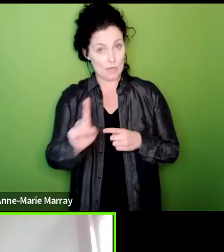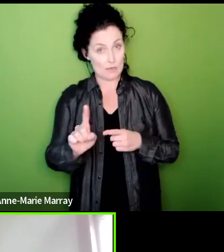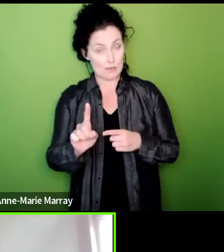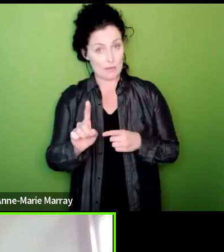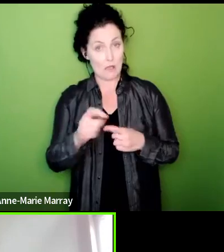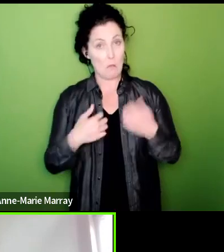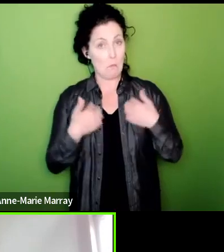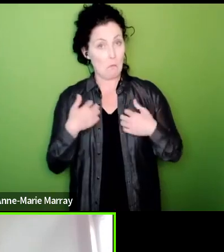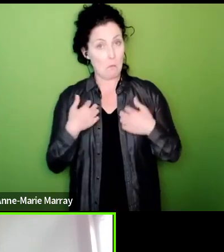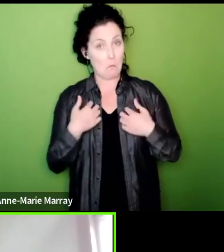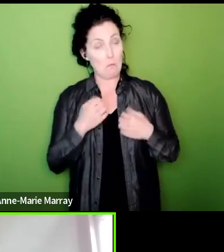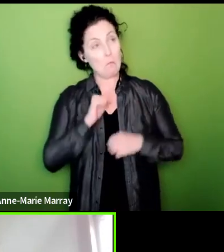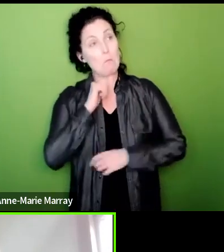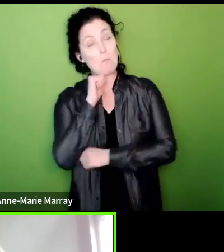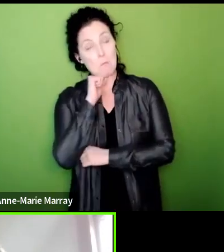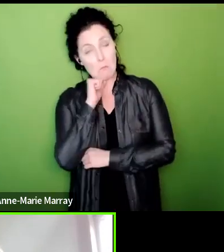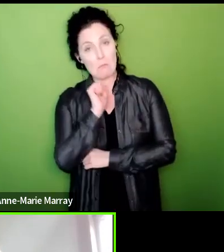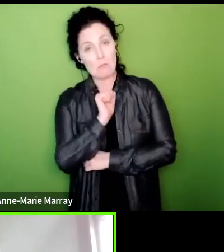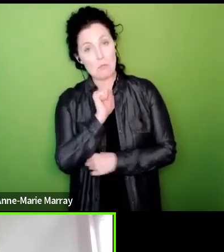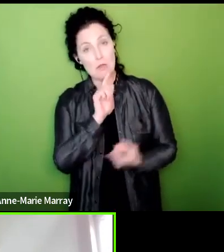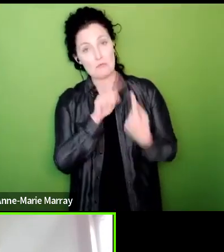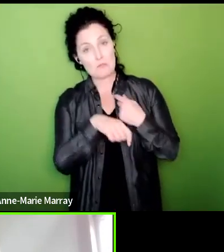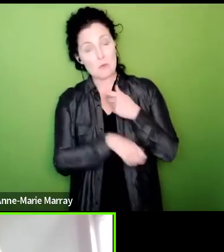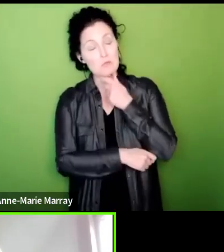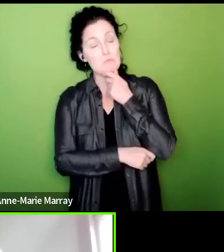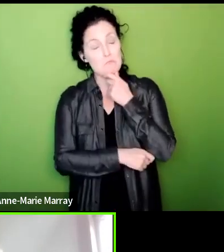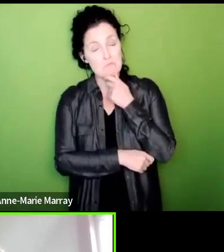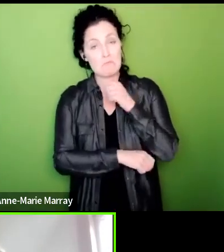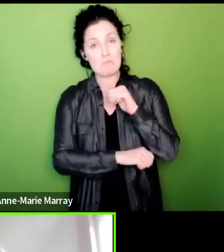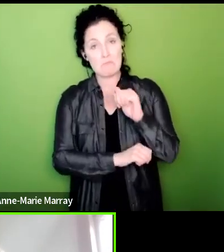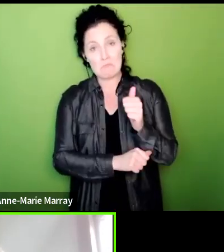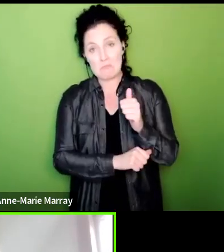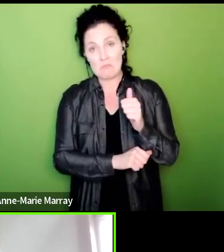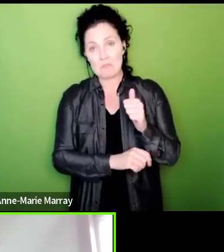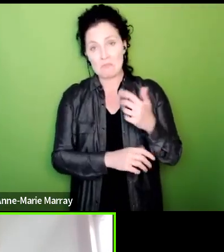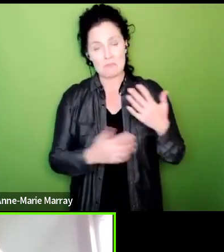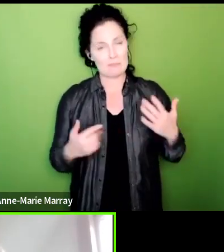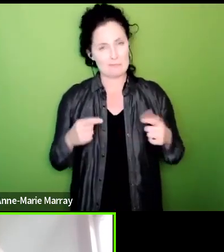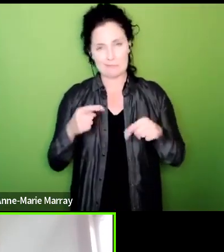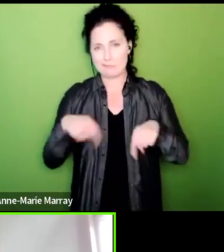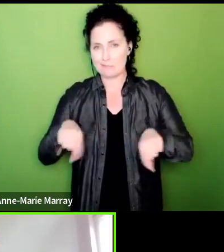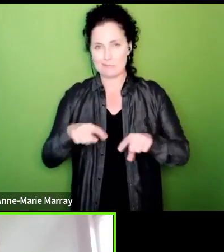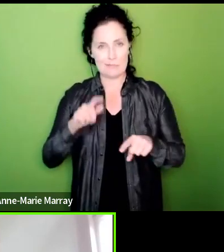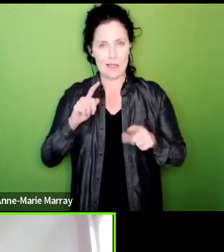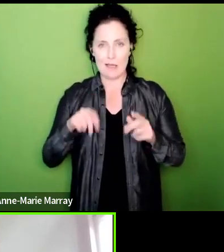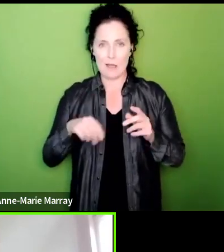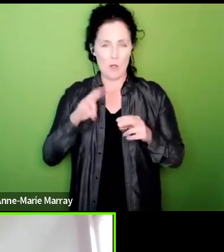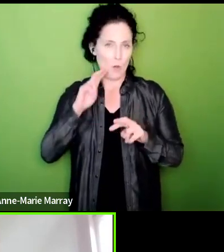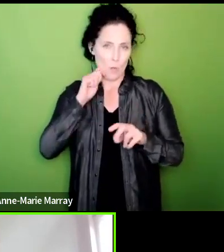see how they respond but we haven't come this far to not proceed with action on the basis of warm